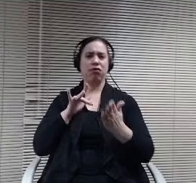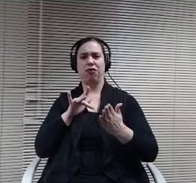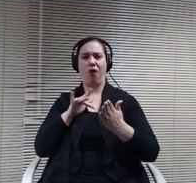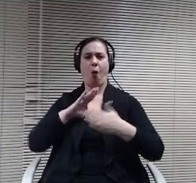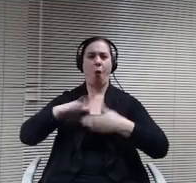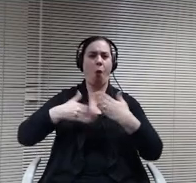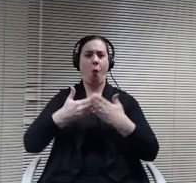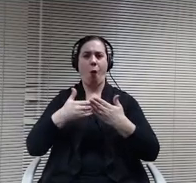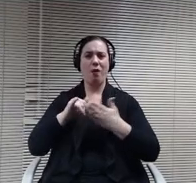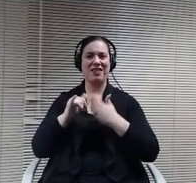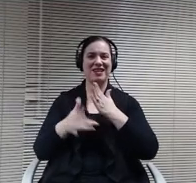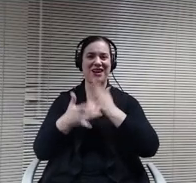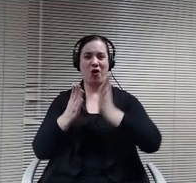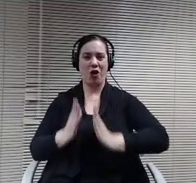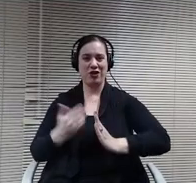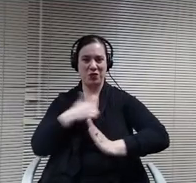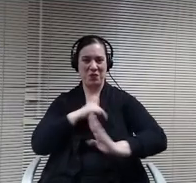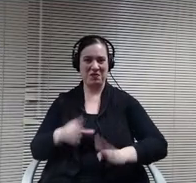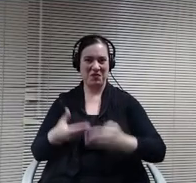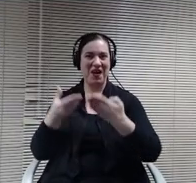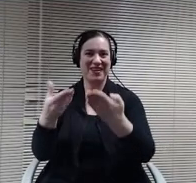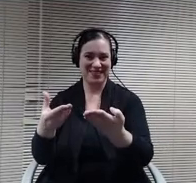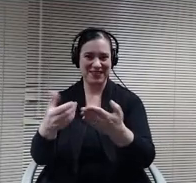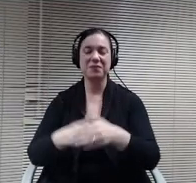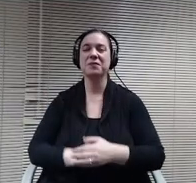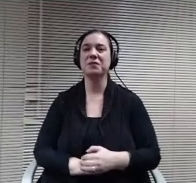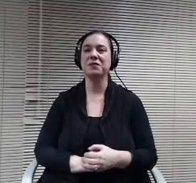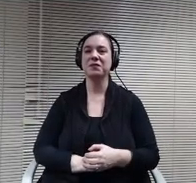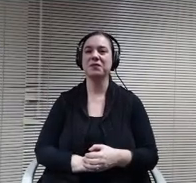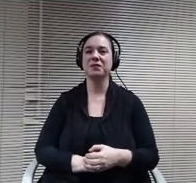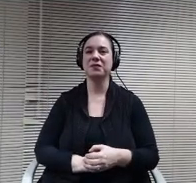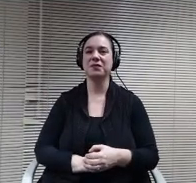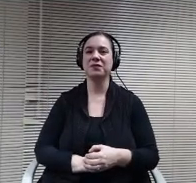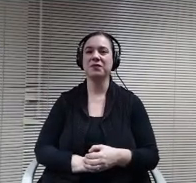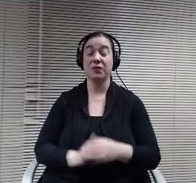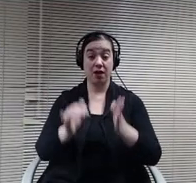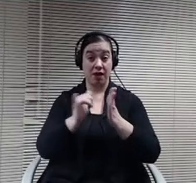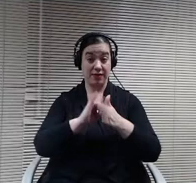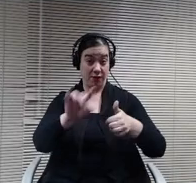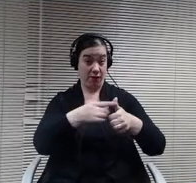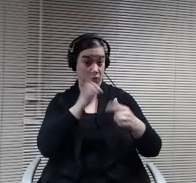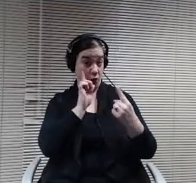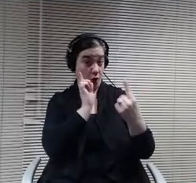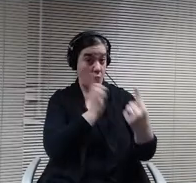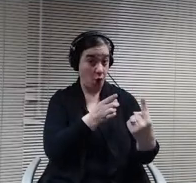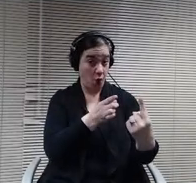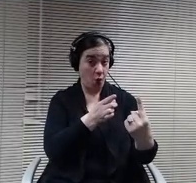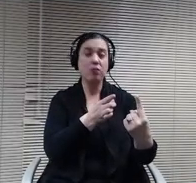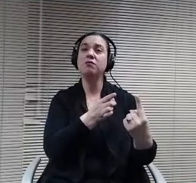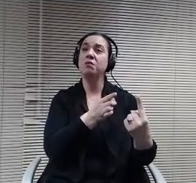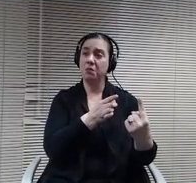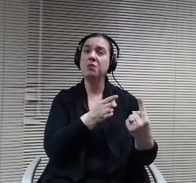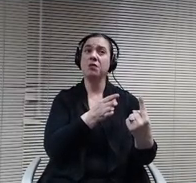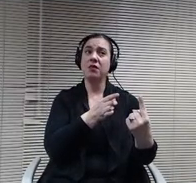provided them and the students, so that goal one still making it looks different. Of course this year, but we're still making